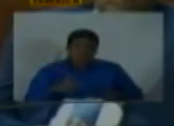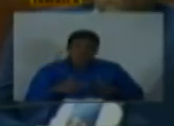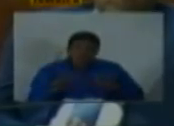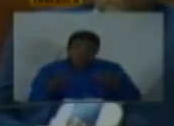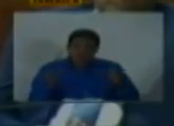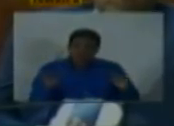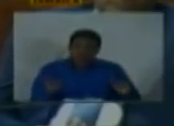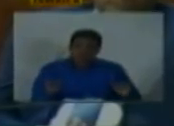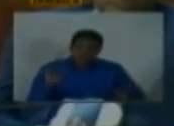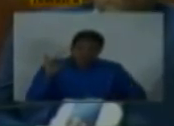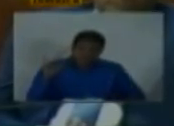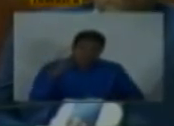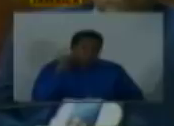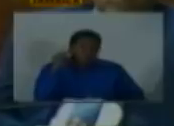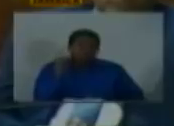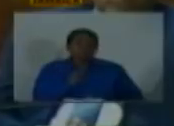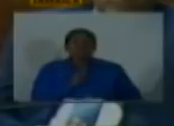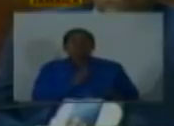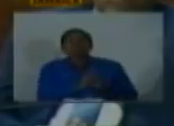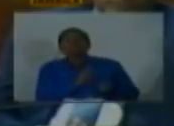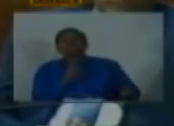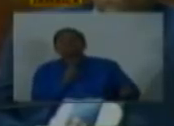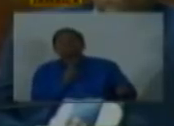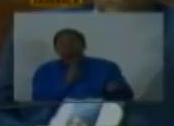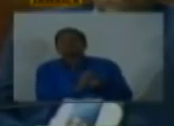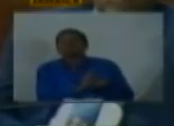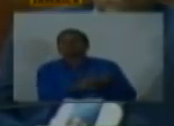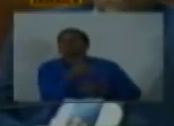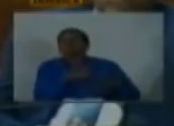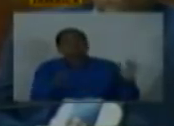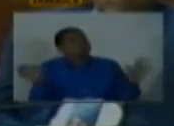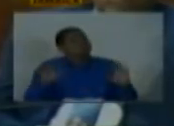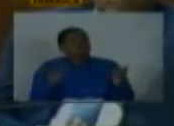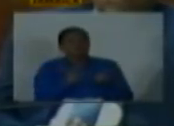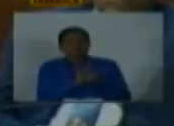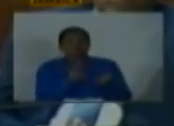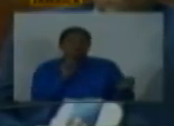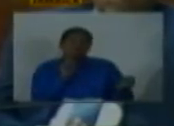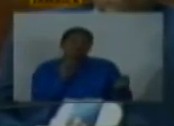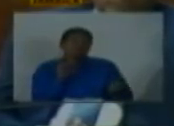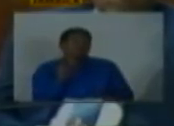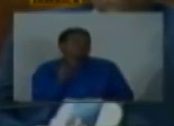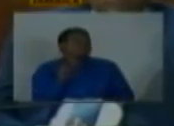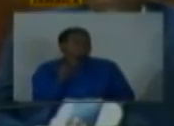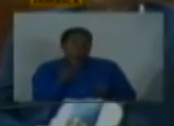distance themselves as much as possible even from family but it is still